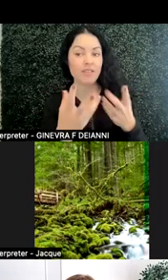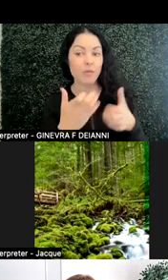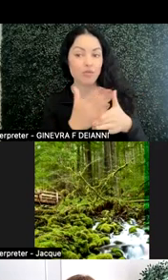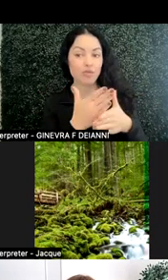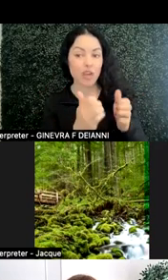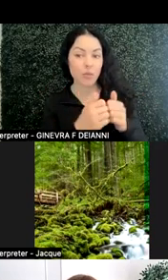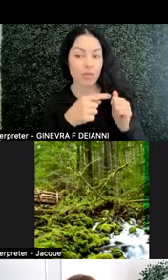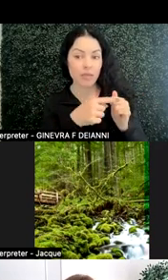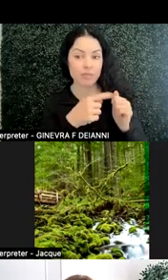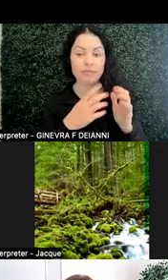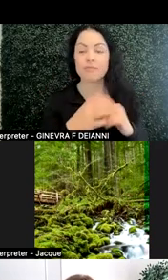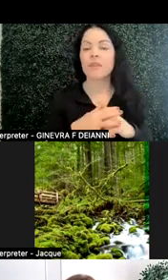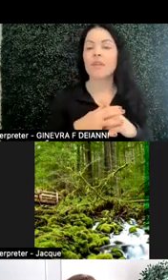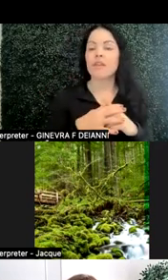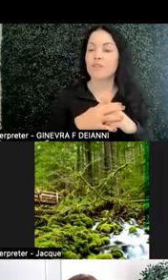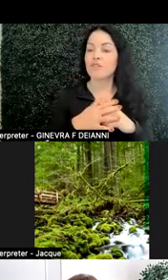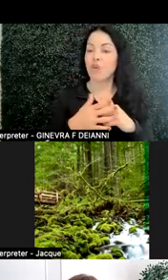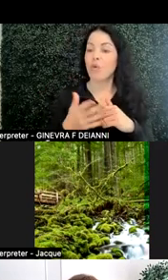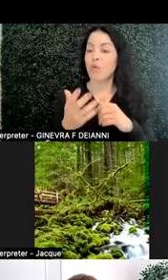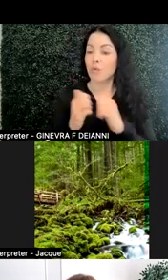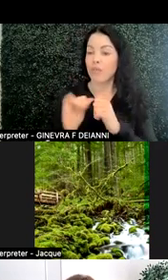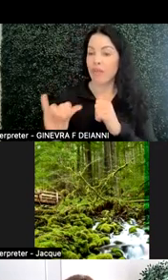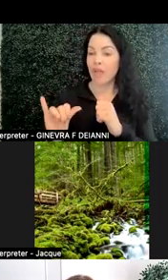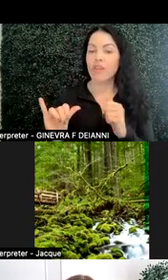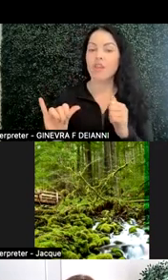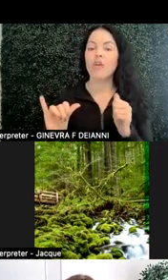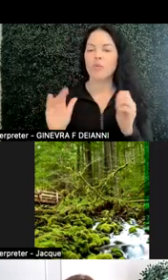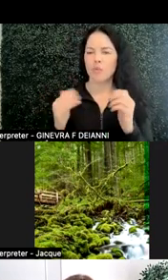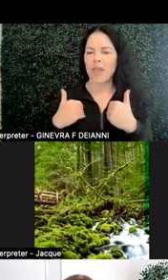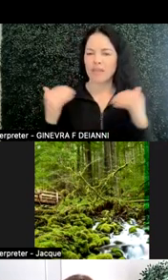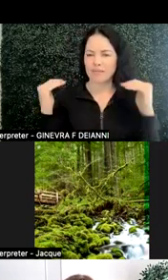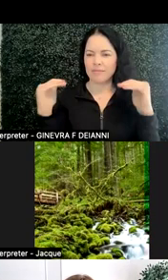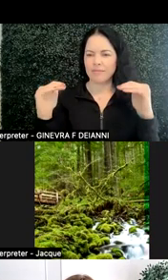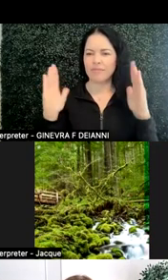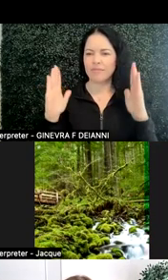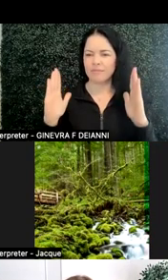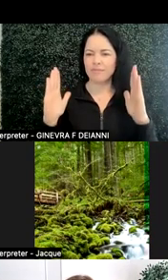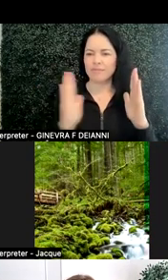And so underlying that, we did give some parameters to neurodiversity for recruitment purposes,